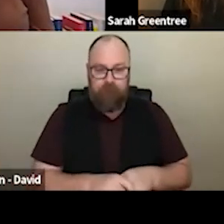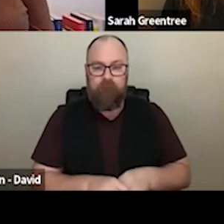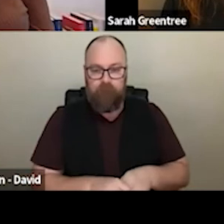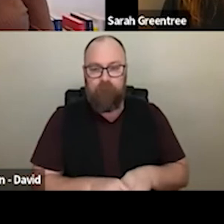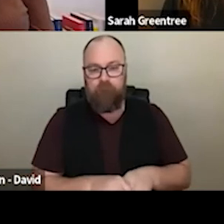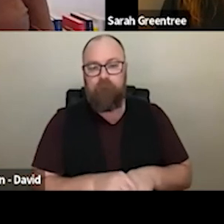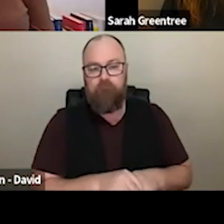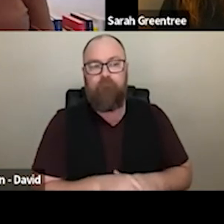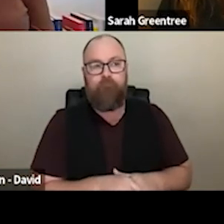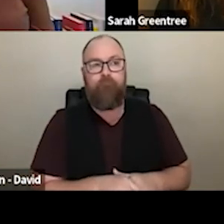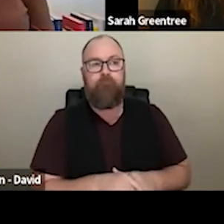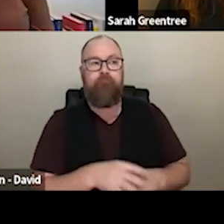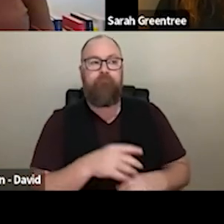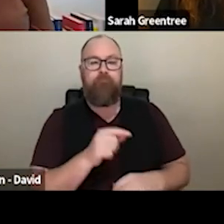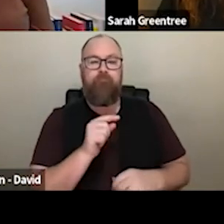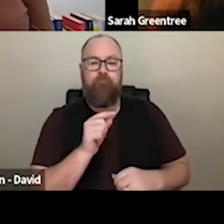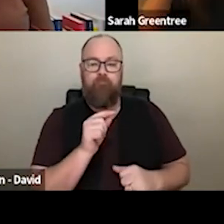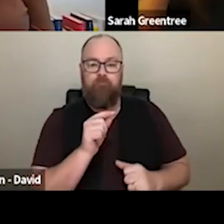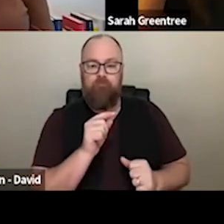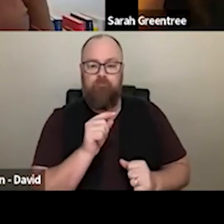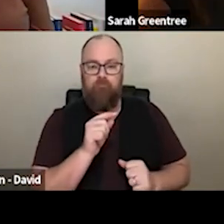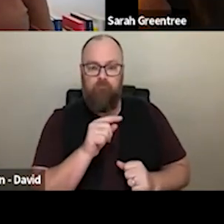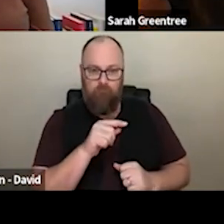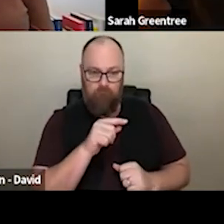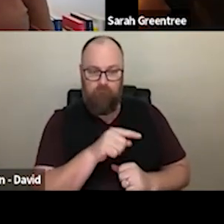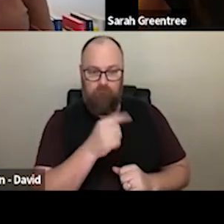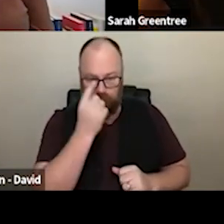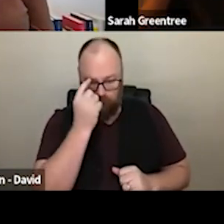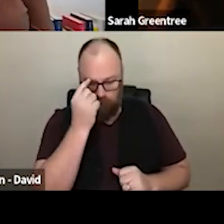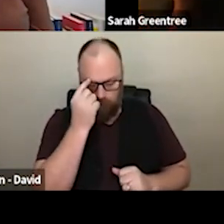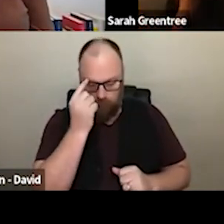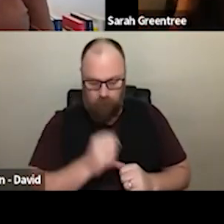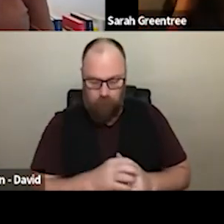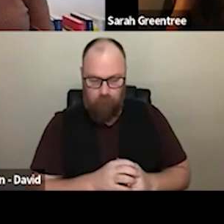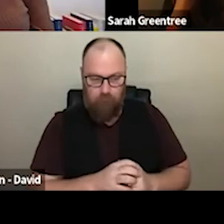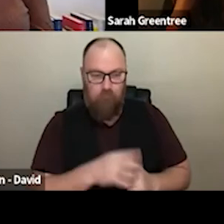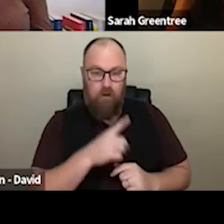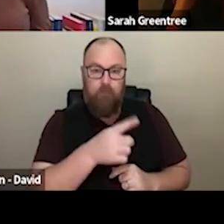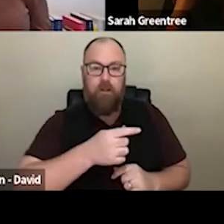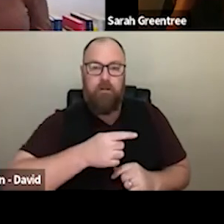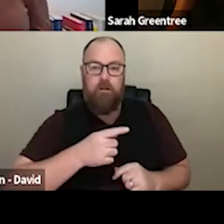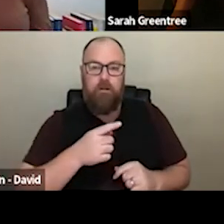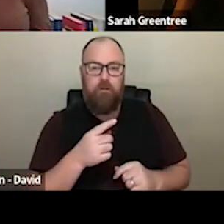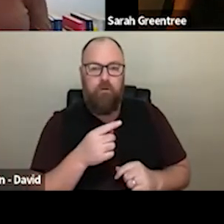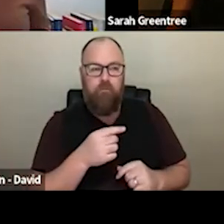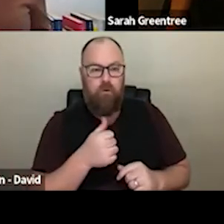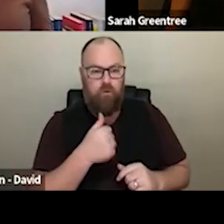be good to sort of chat through the sort Because it would be good to sort of chat through the vision of your festival, and